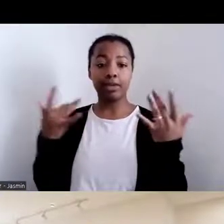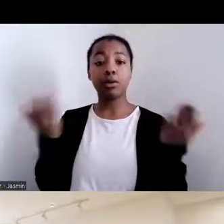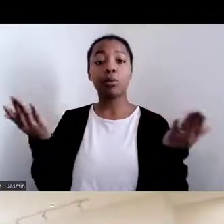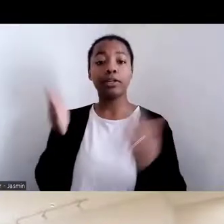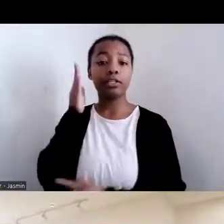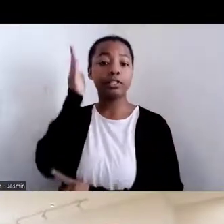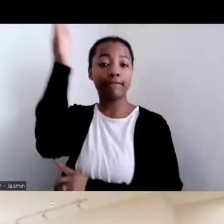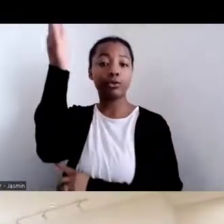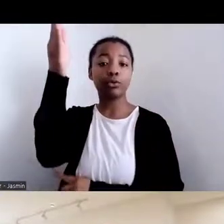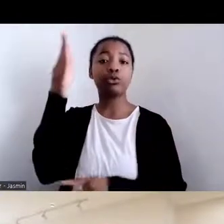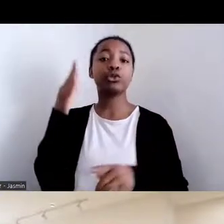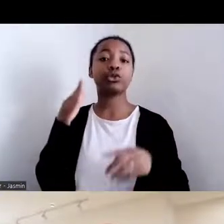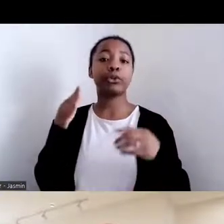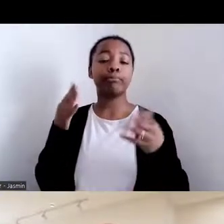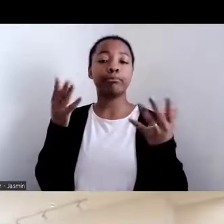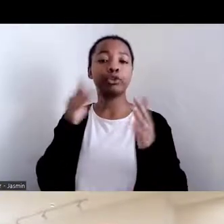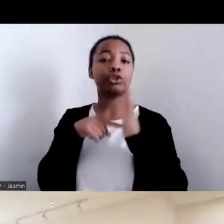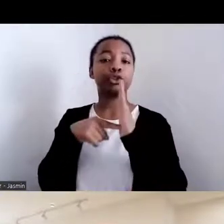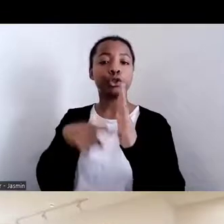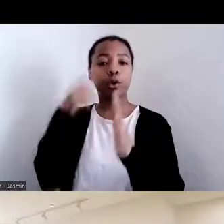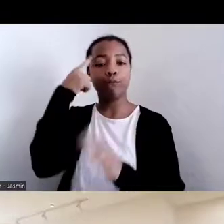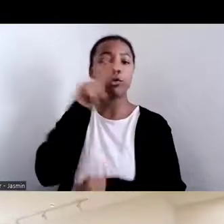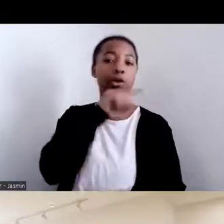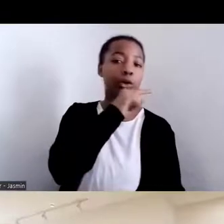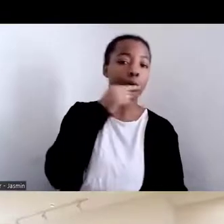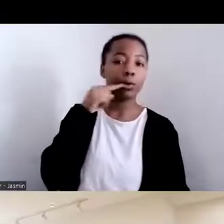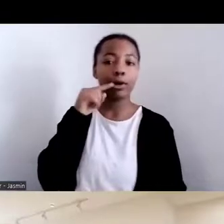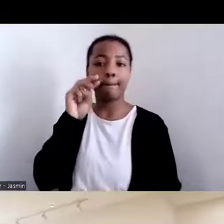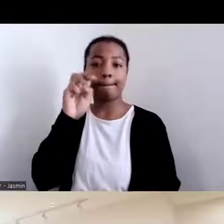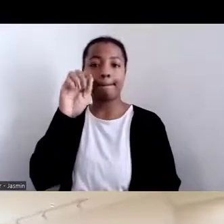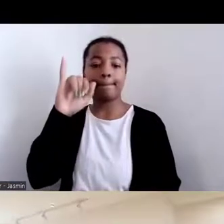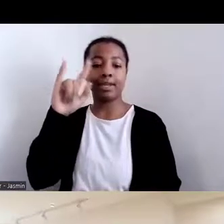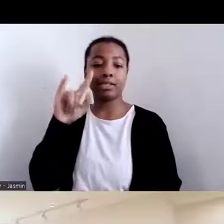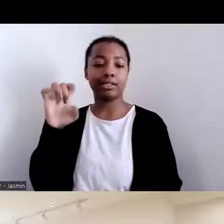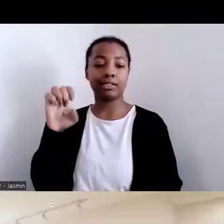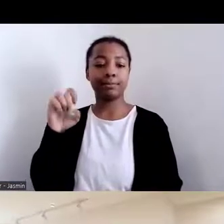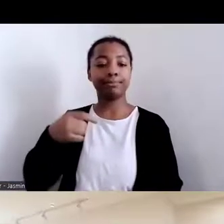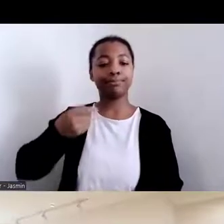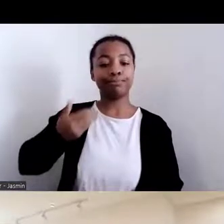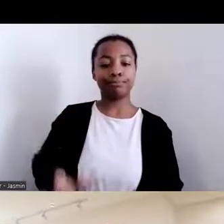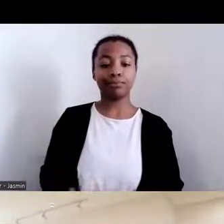National Agricultural Library in Beltsville, Maryland. We are a part of the USDA's Agricultural Research Service